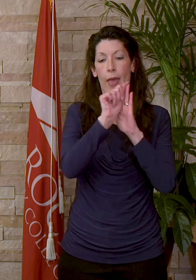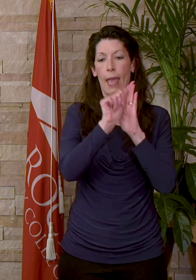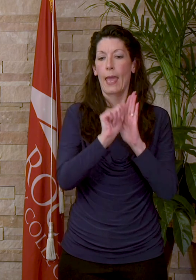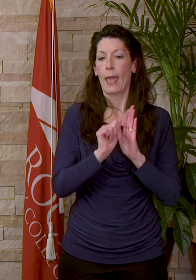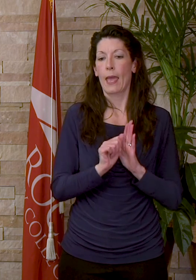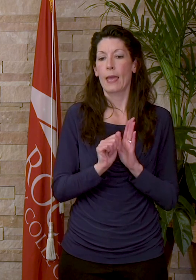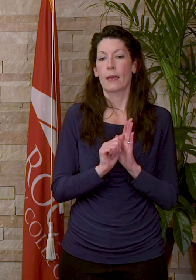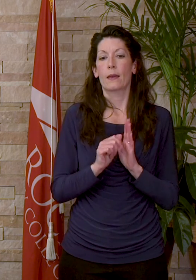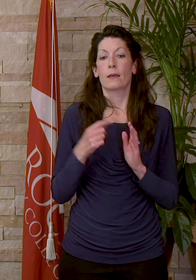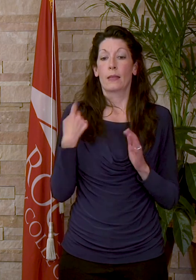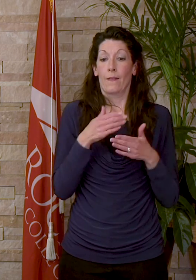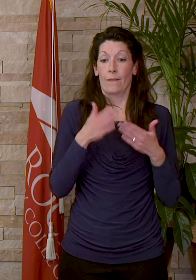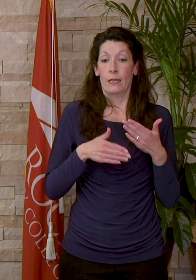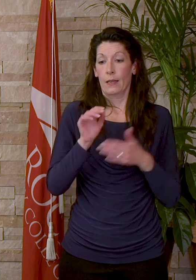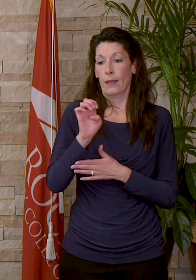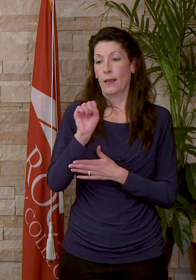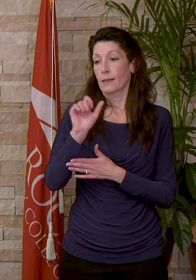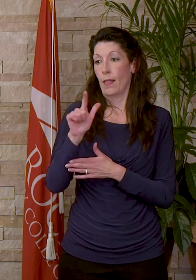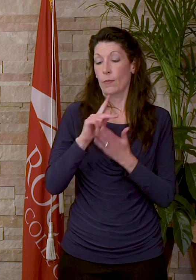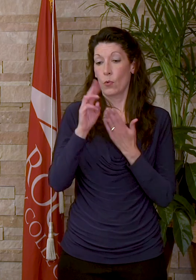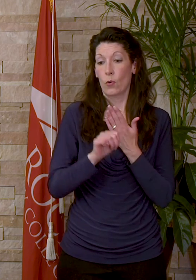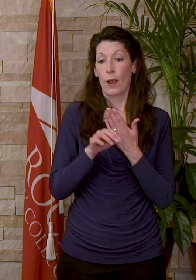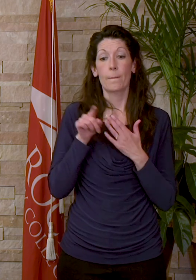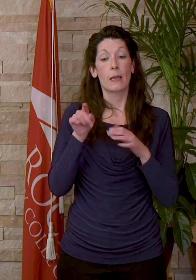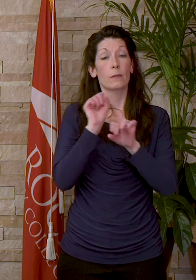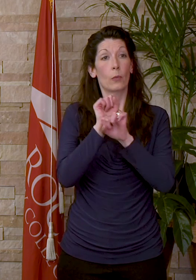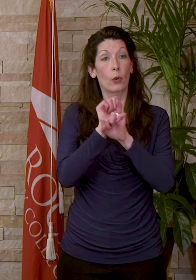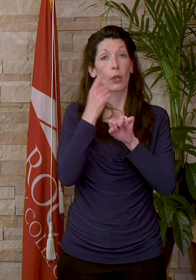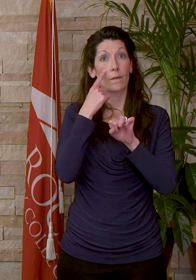Since completing the ESL program, he has been working toward his associate's degree